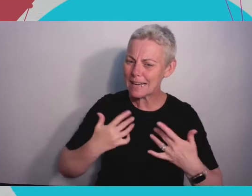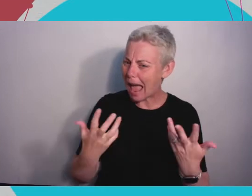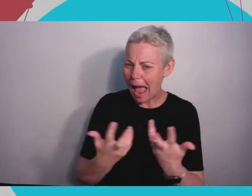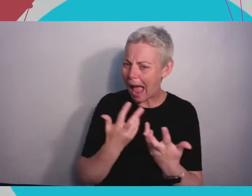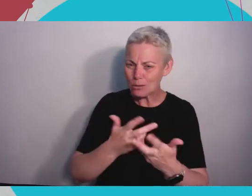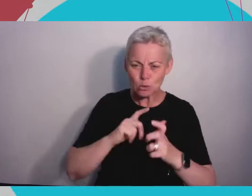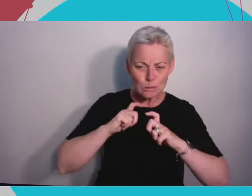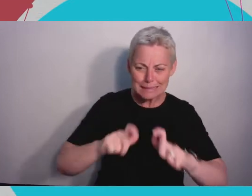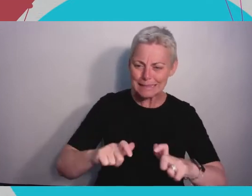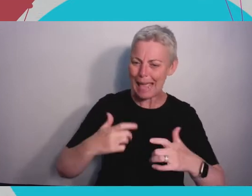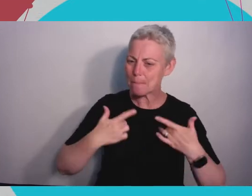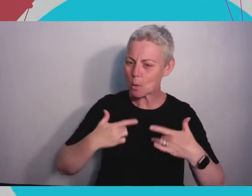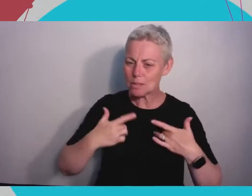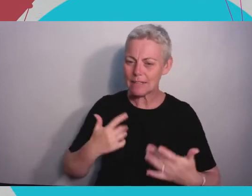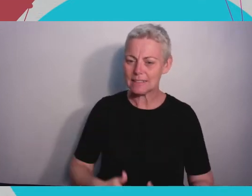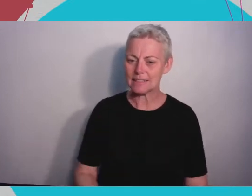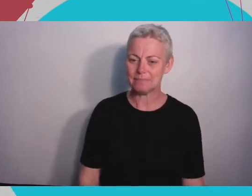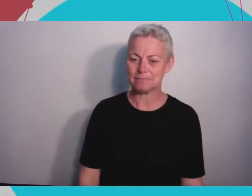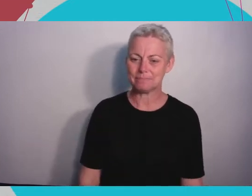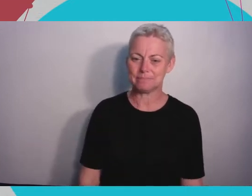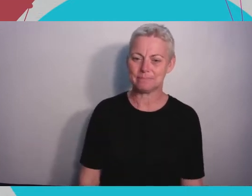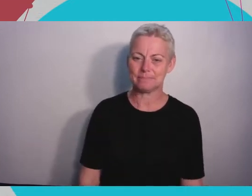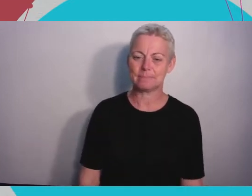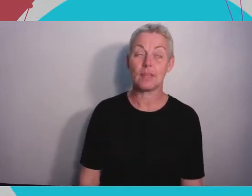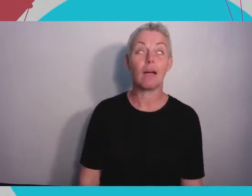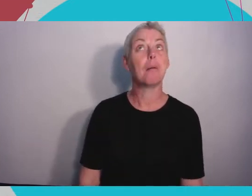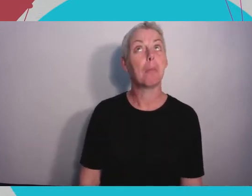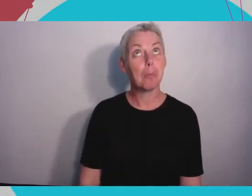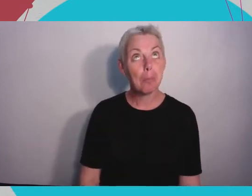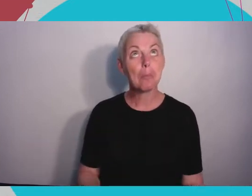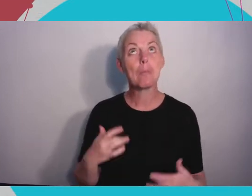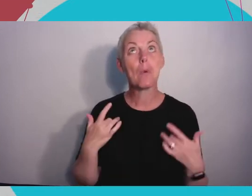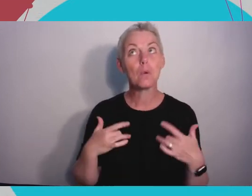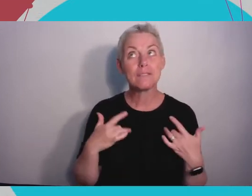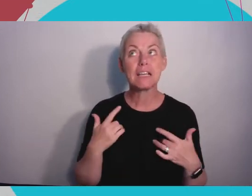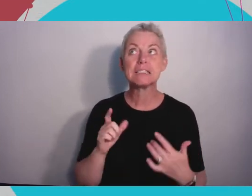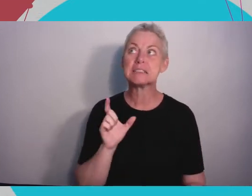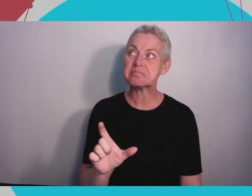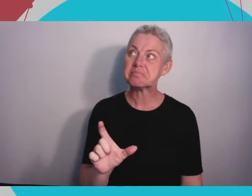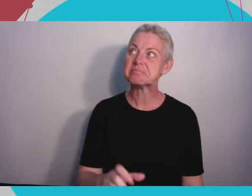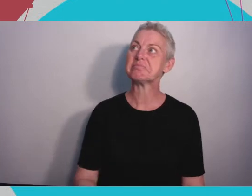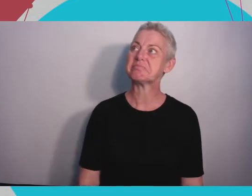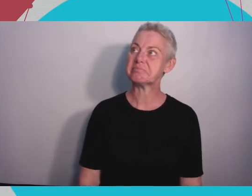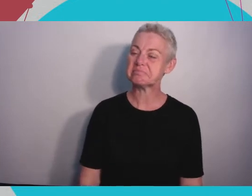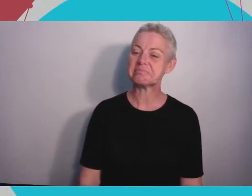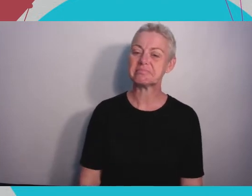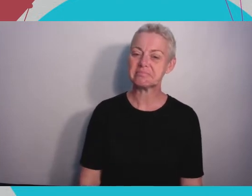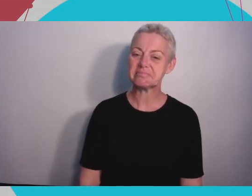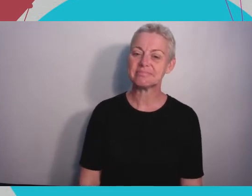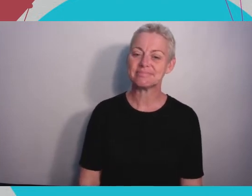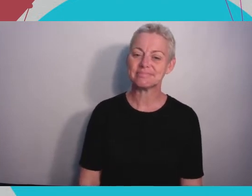Well motivated is interesting so that's a fantastic question. I think probably top tip